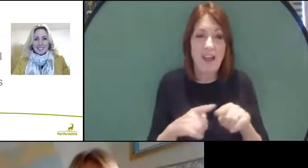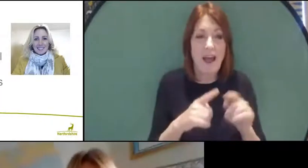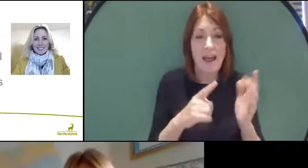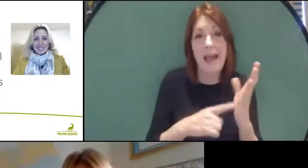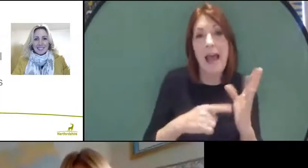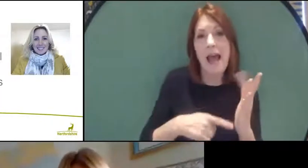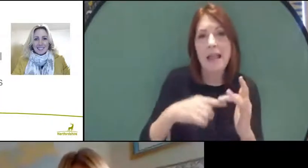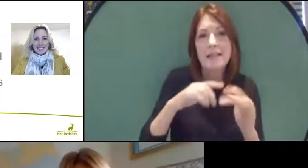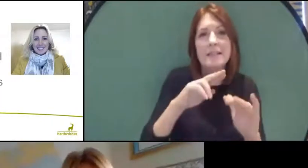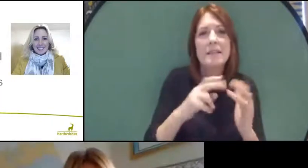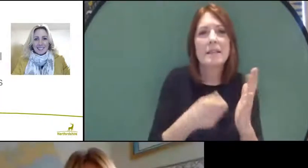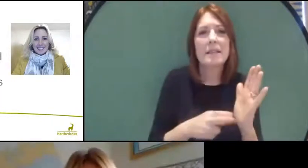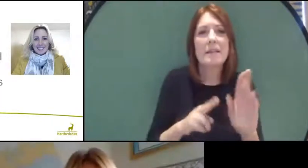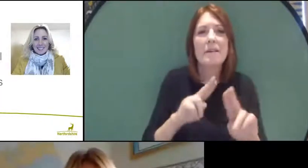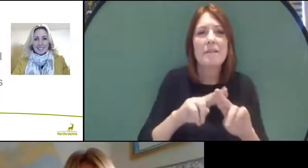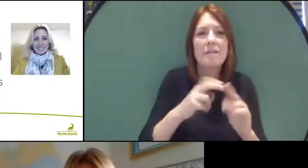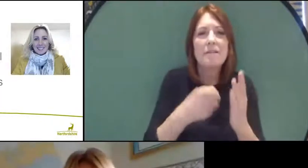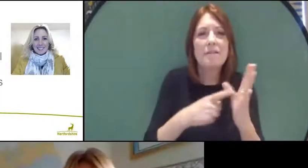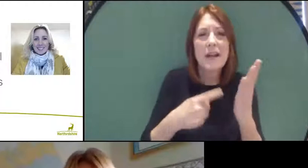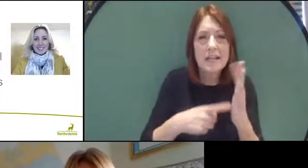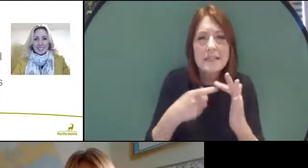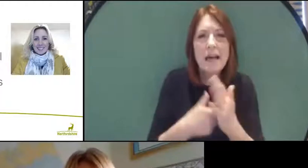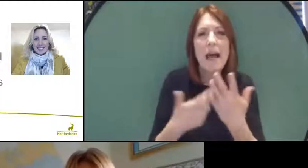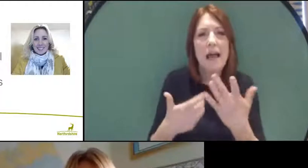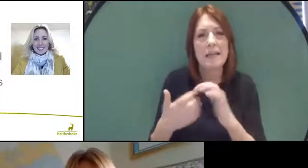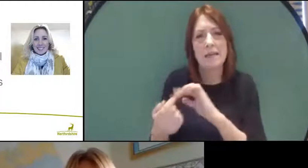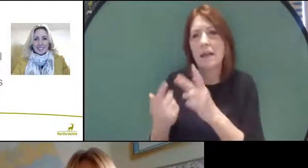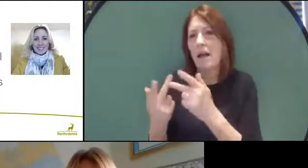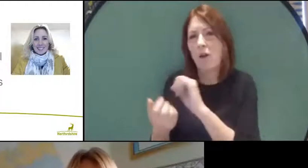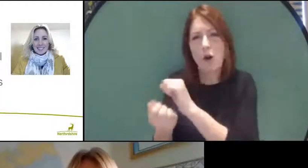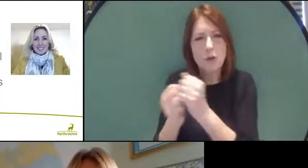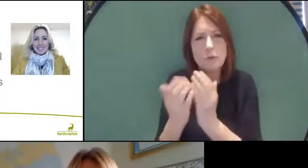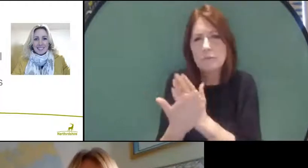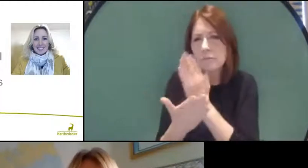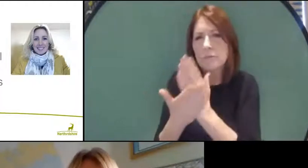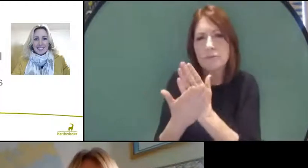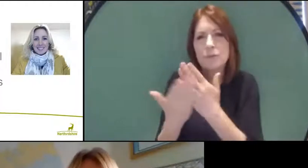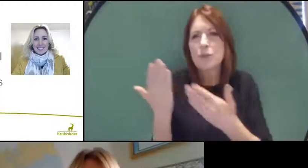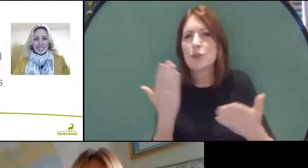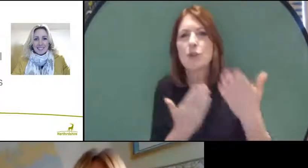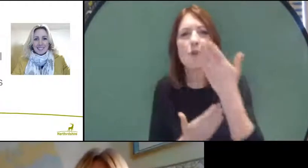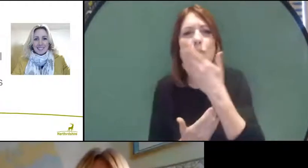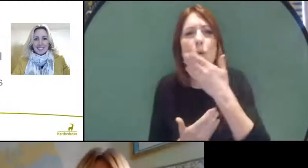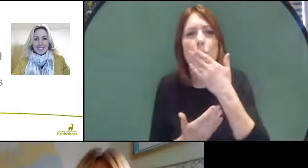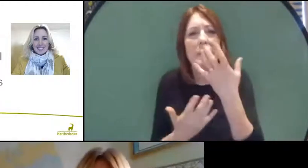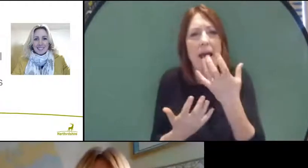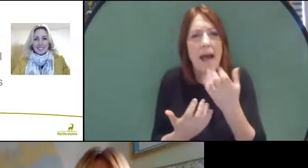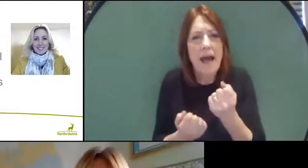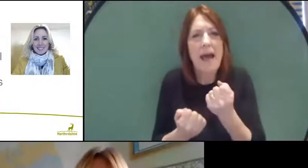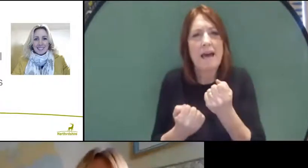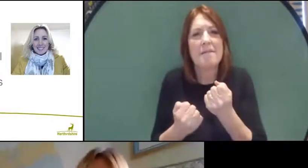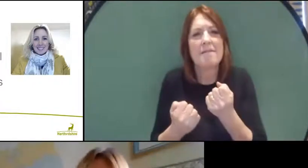and other colleagues to ensure that our schools have all the support they need to